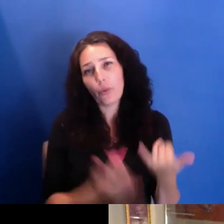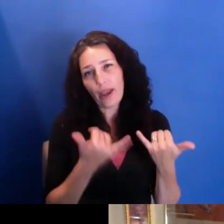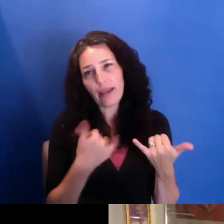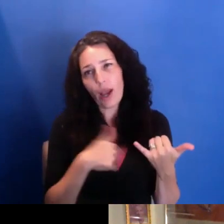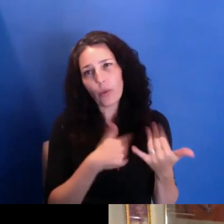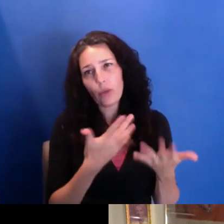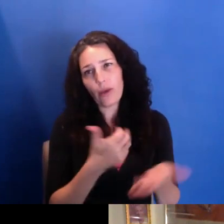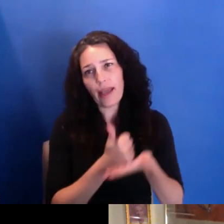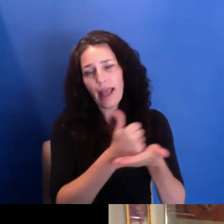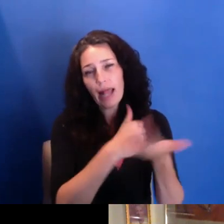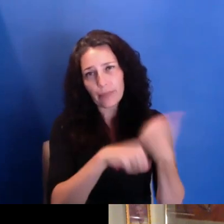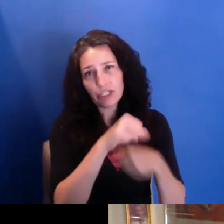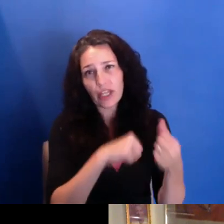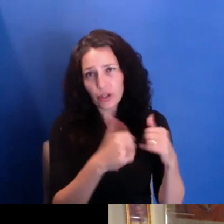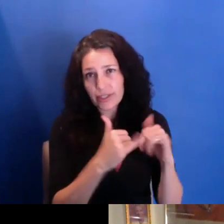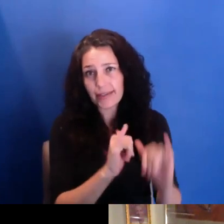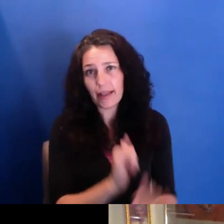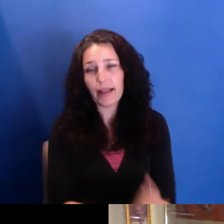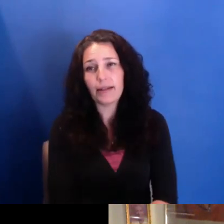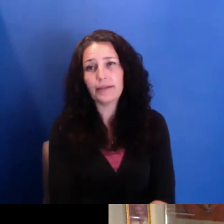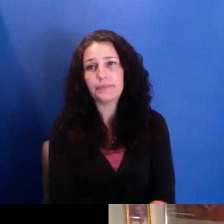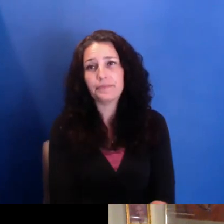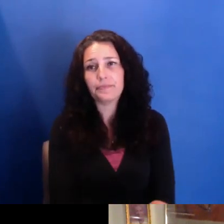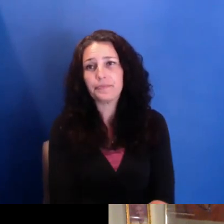Especially for us, it's, particularly in the research and development phase--